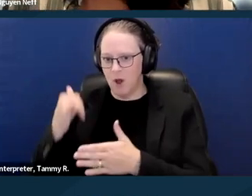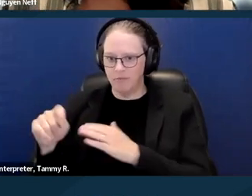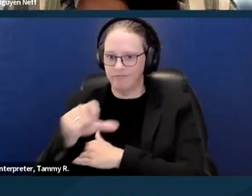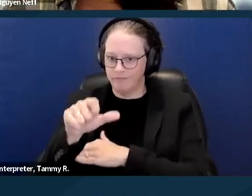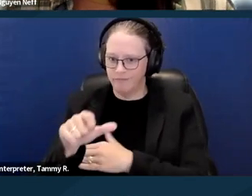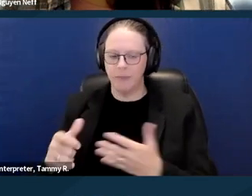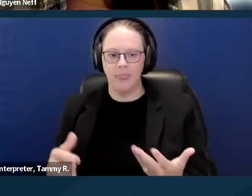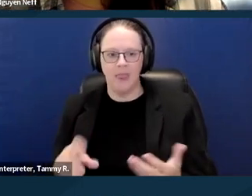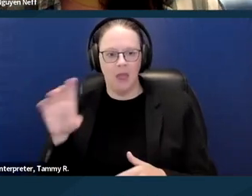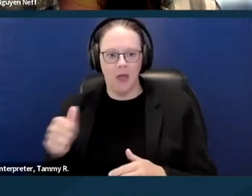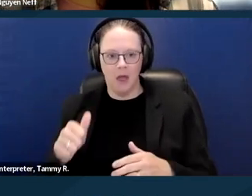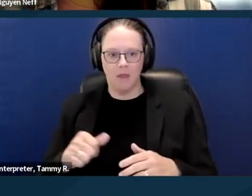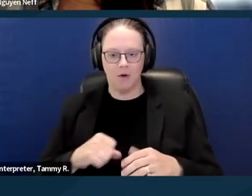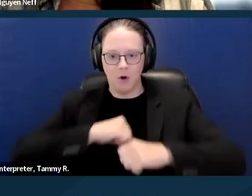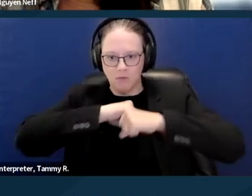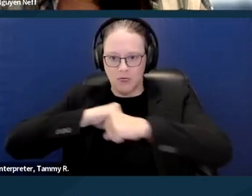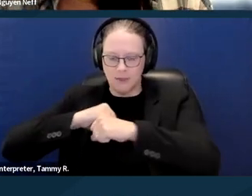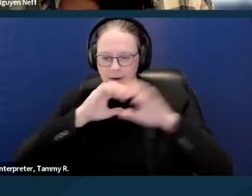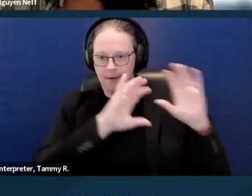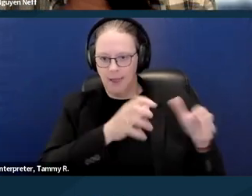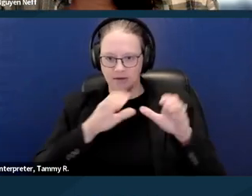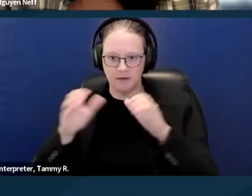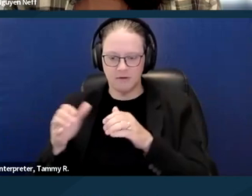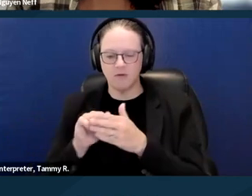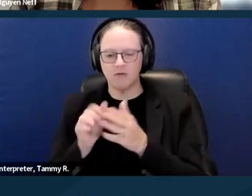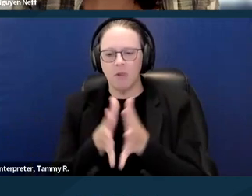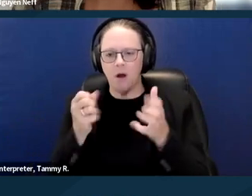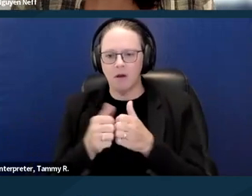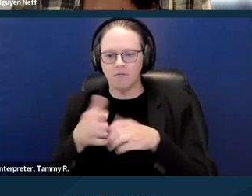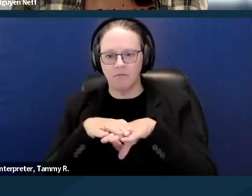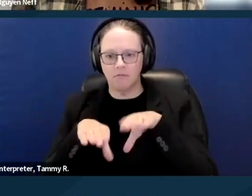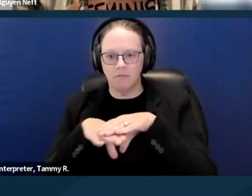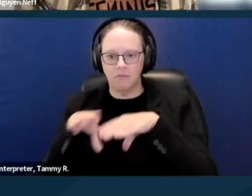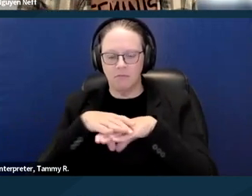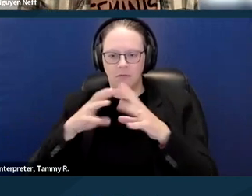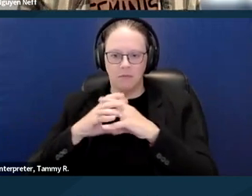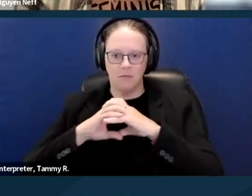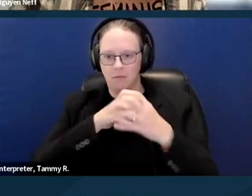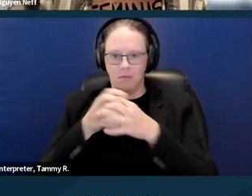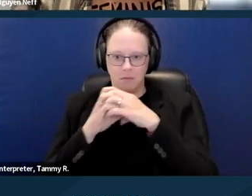so unfortunately there is a lot of overlap here. So you know, if the eviction's also related